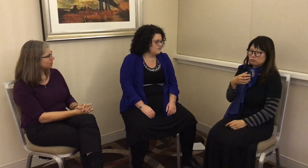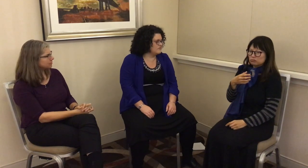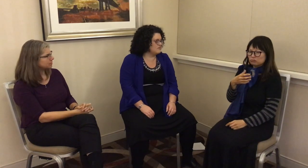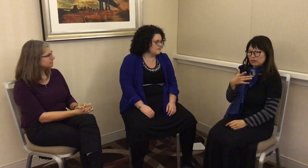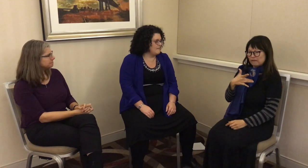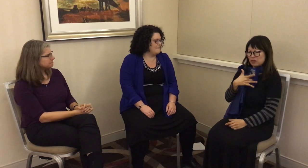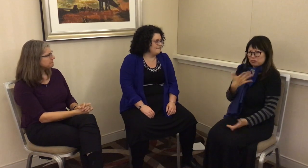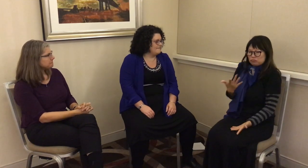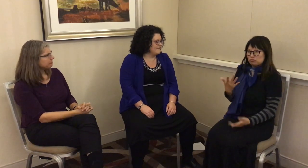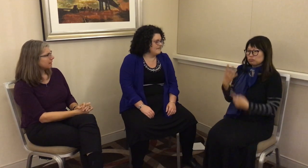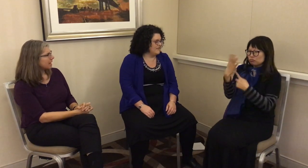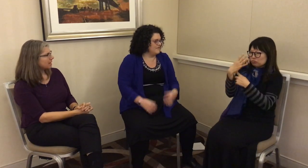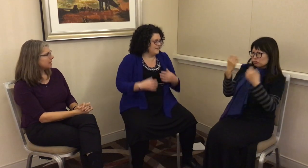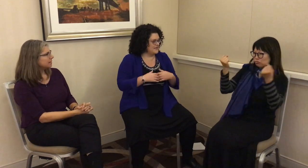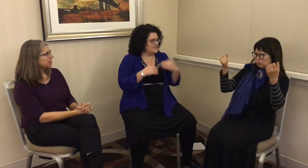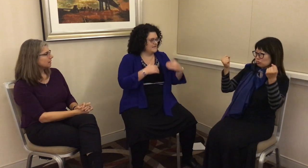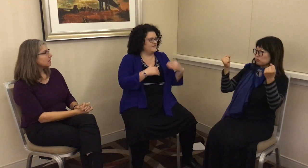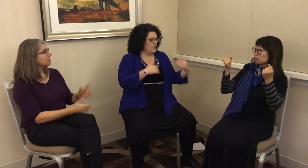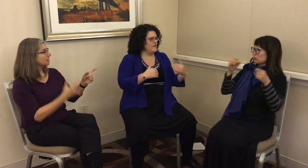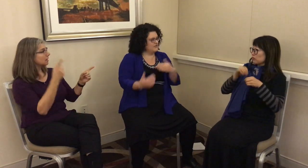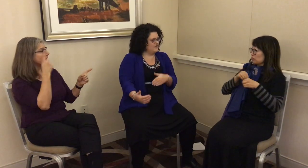very powerful. G: They’re filming themselves for other